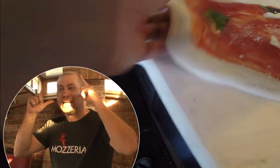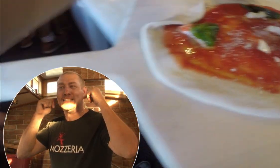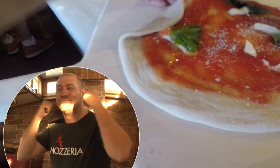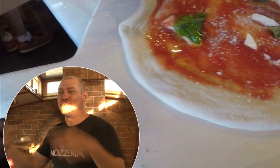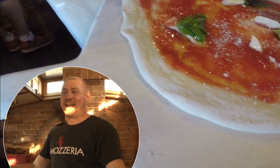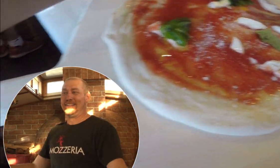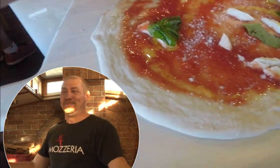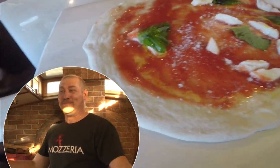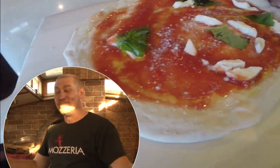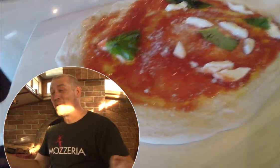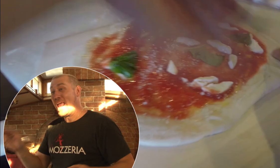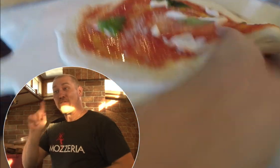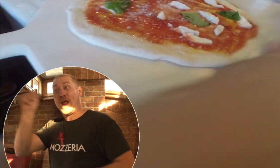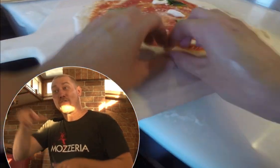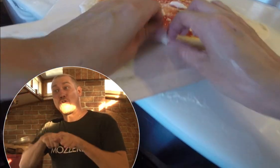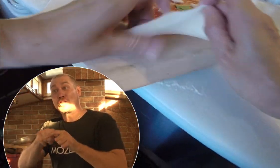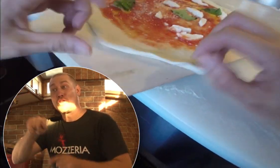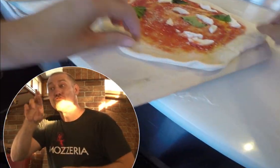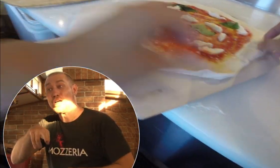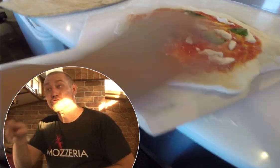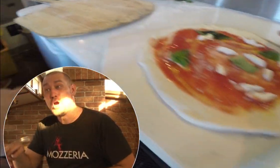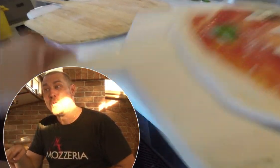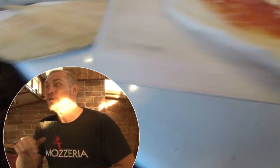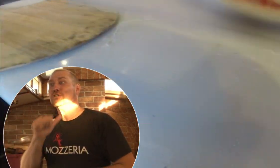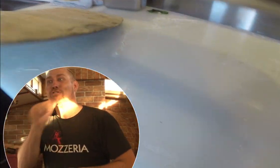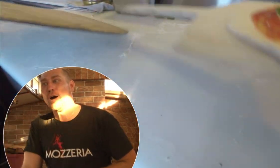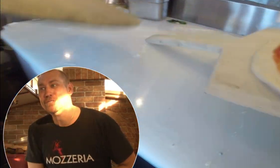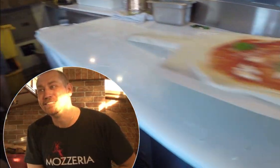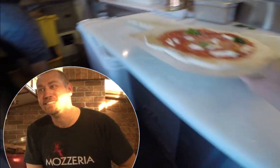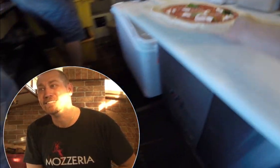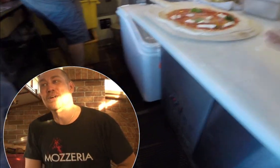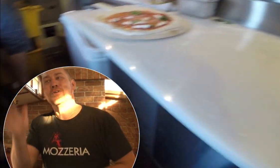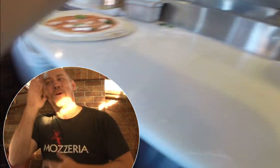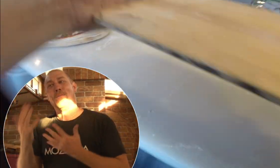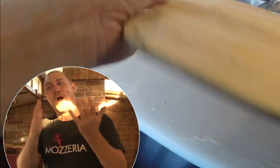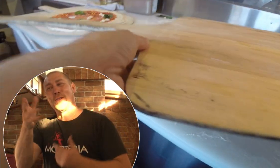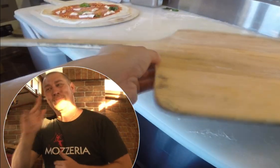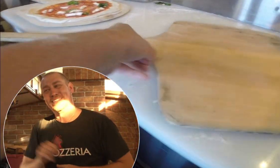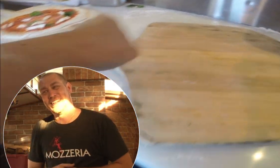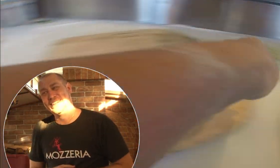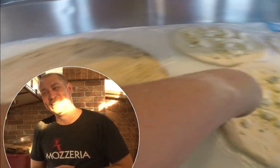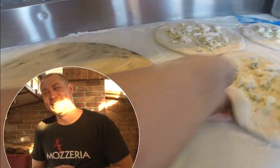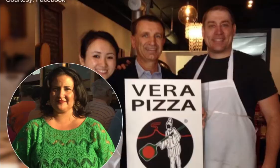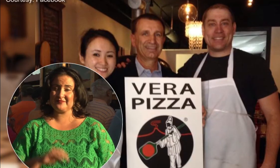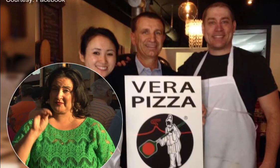the blink of your eyes. If you need to go to the restroom, don’t, you will burn your pizza.